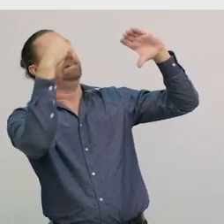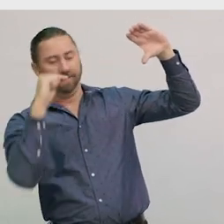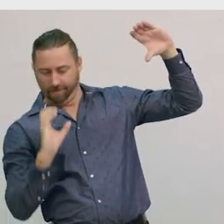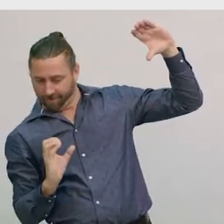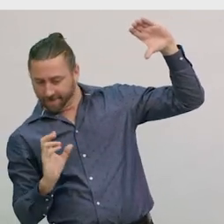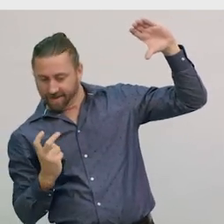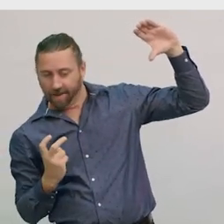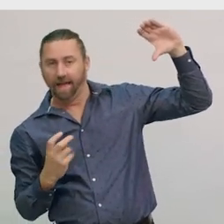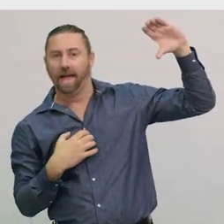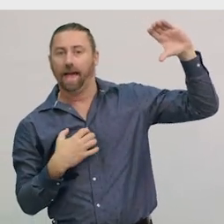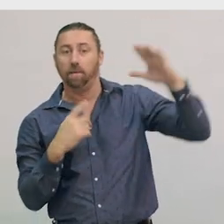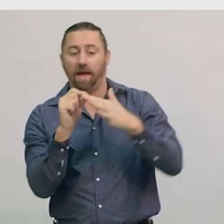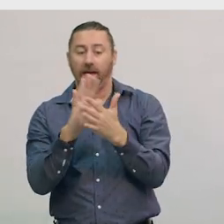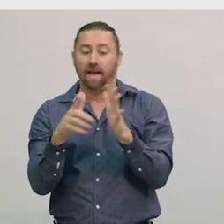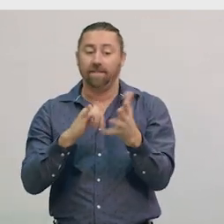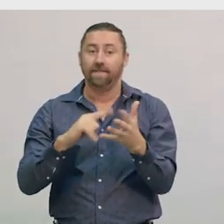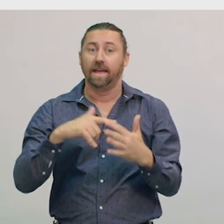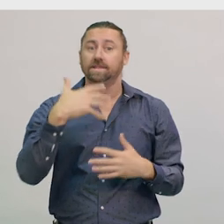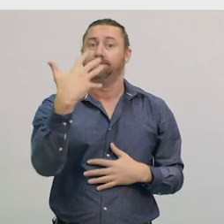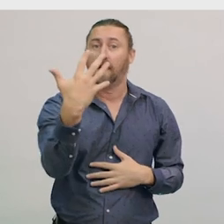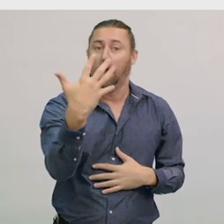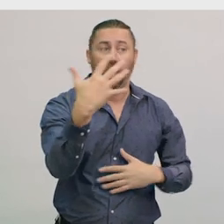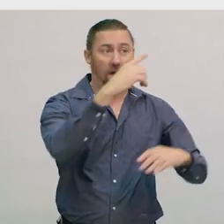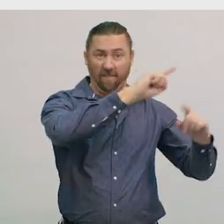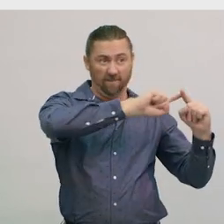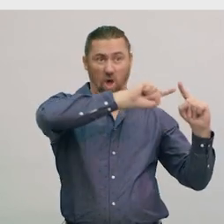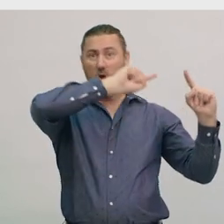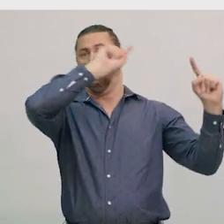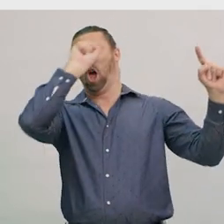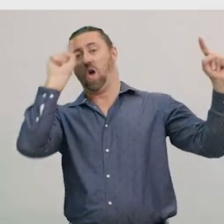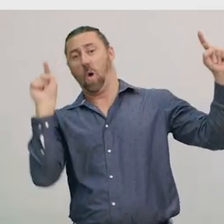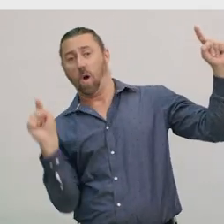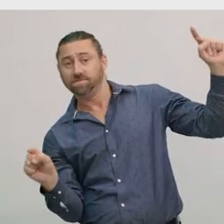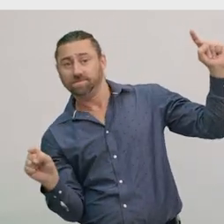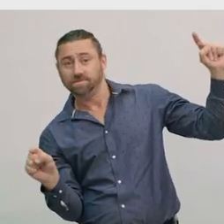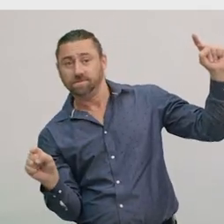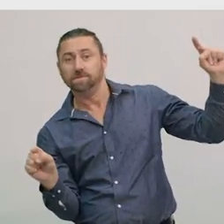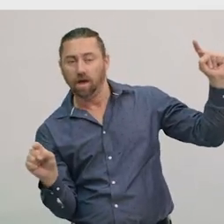Whereas, Phase 5 is located on the opposite side of the orbit and is in full moon.